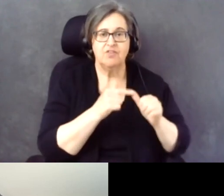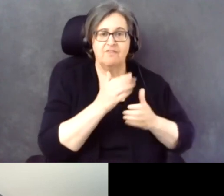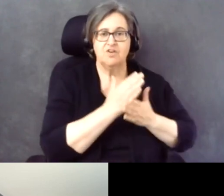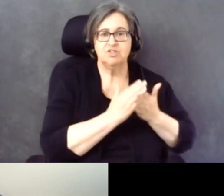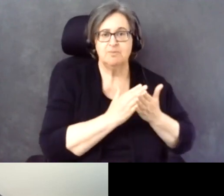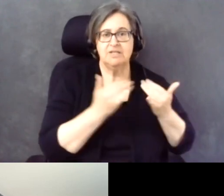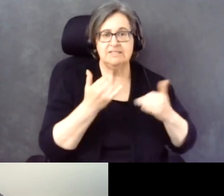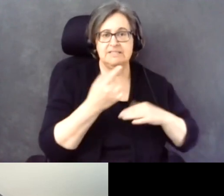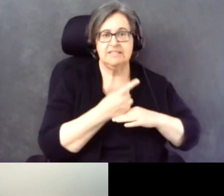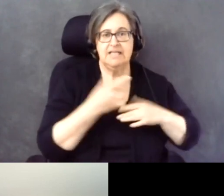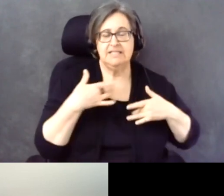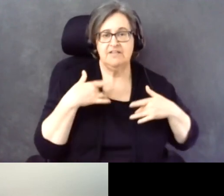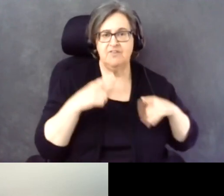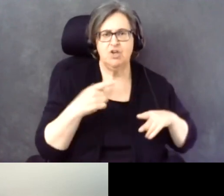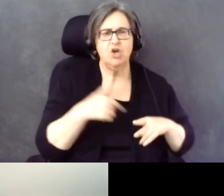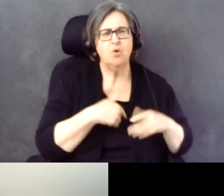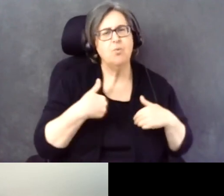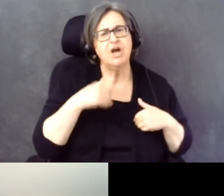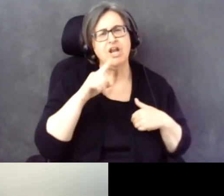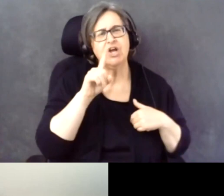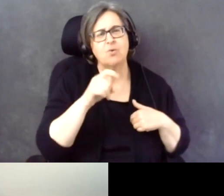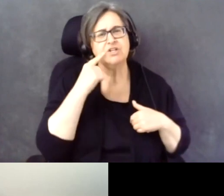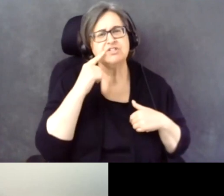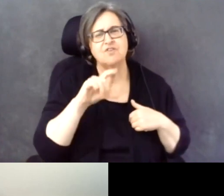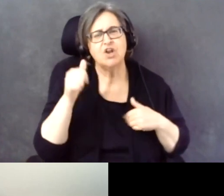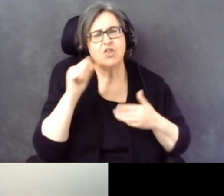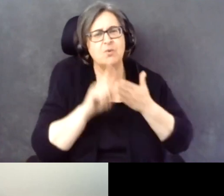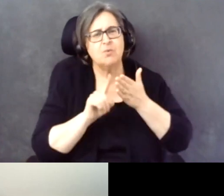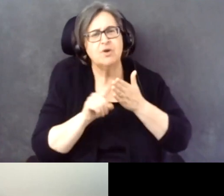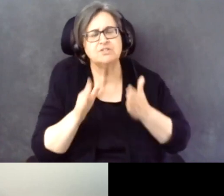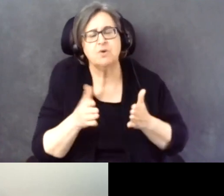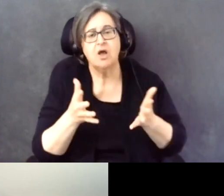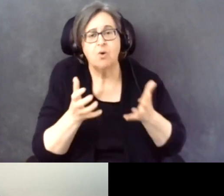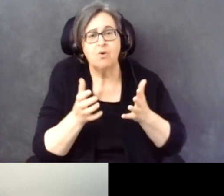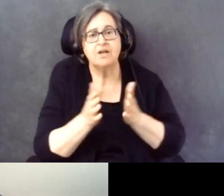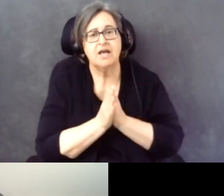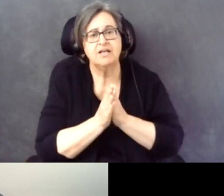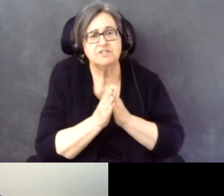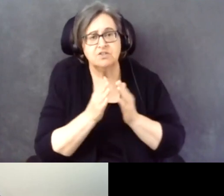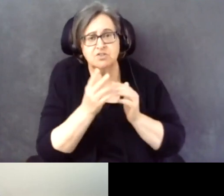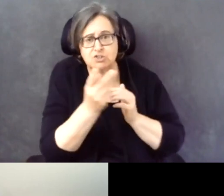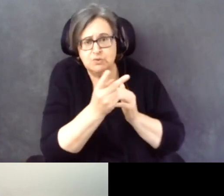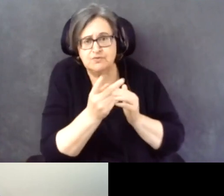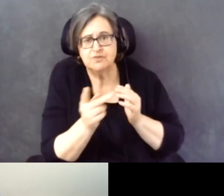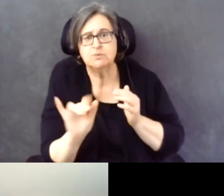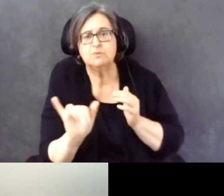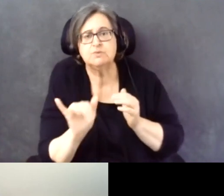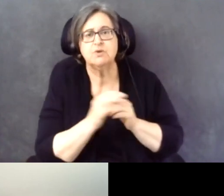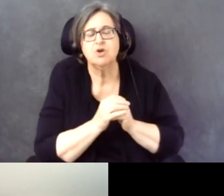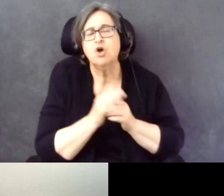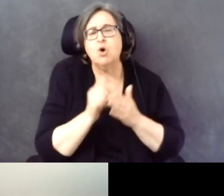event, we had a question for other researchers that I want to do ask y'all well.